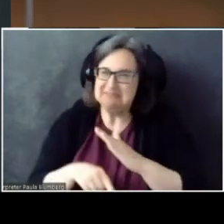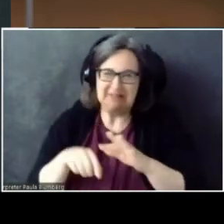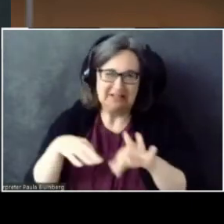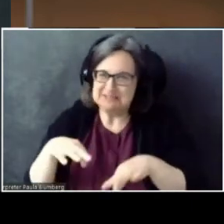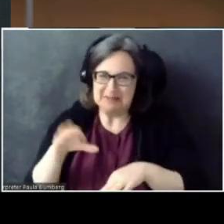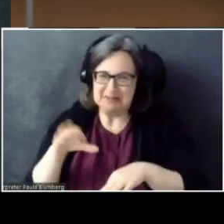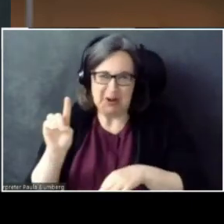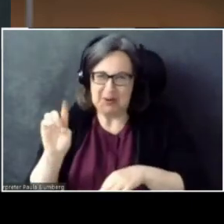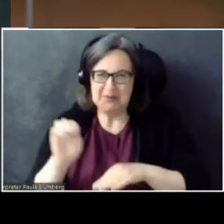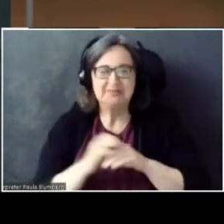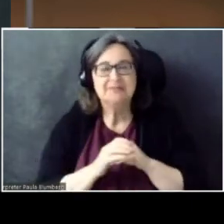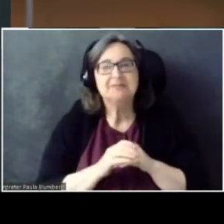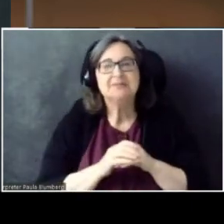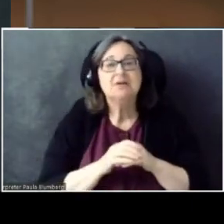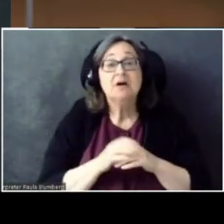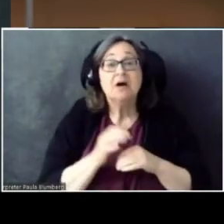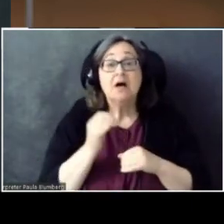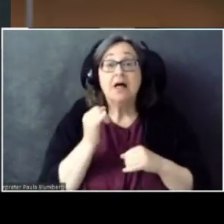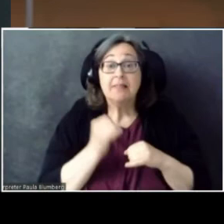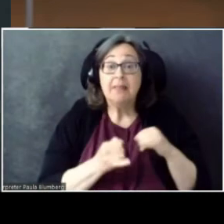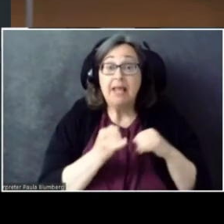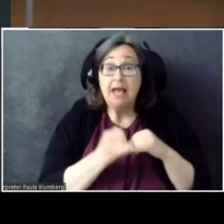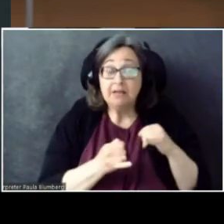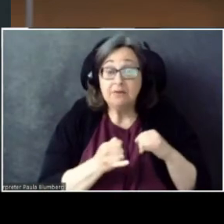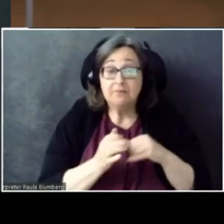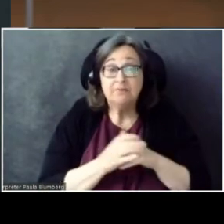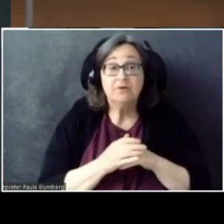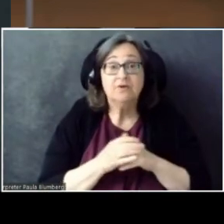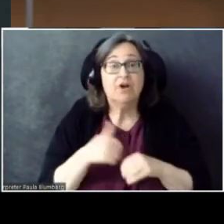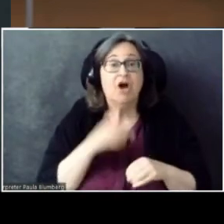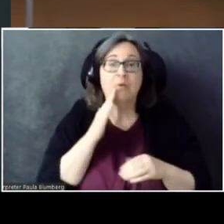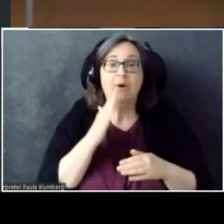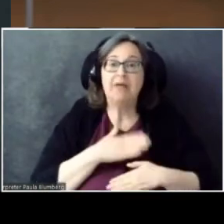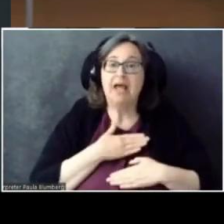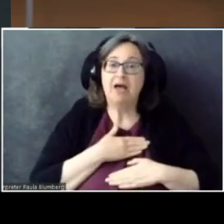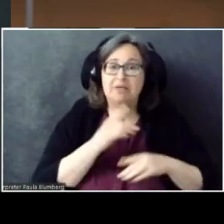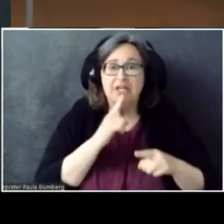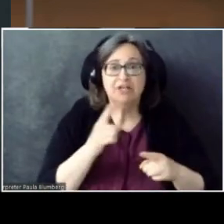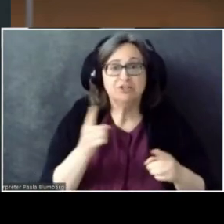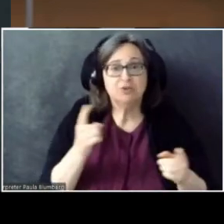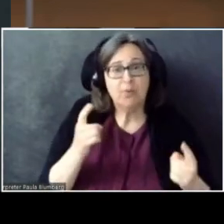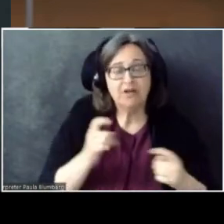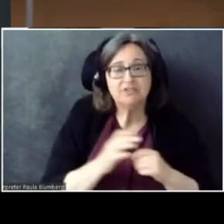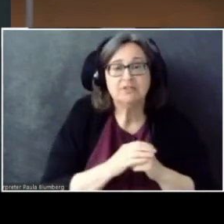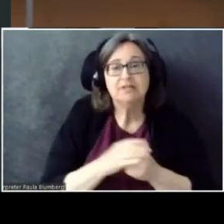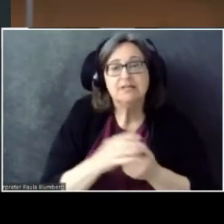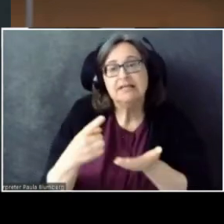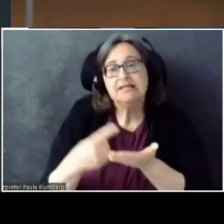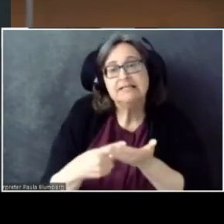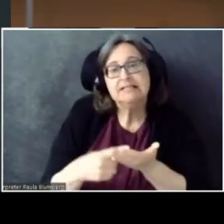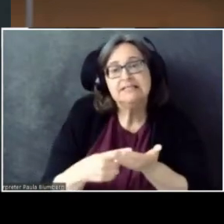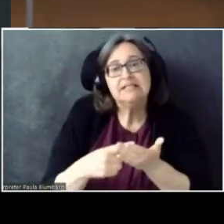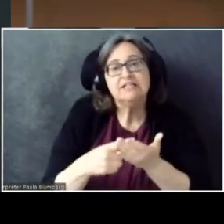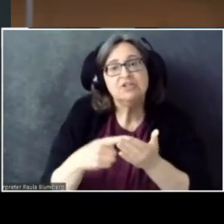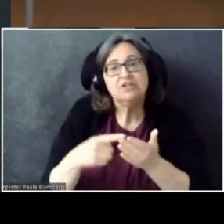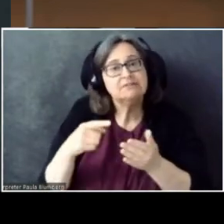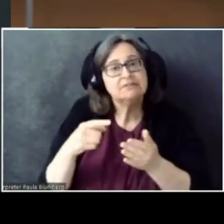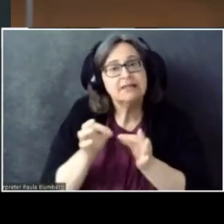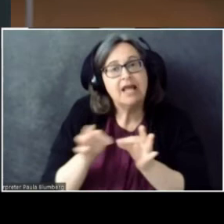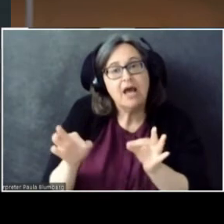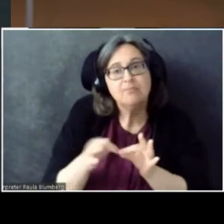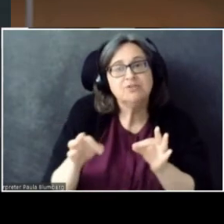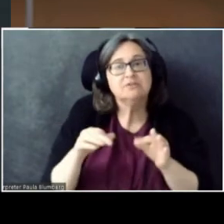At the end, I'm happy to take questions and discuss captions and accessibility in general.